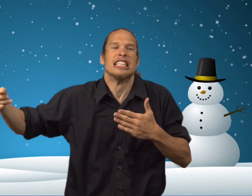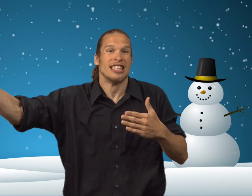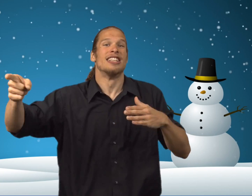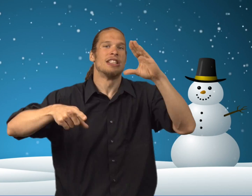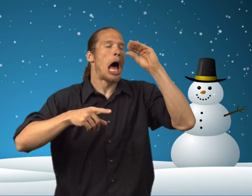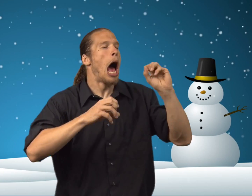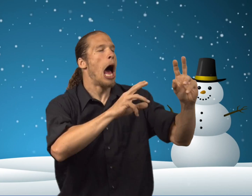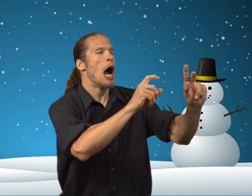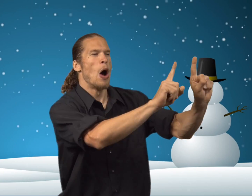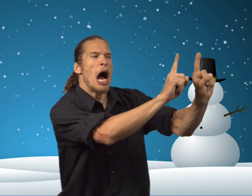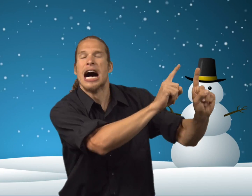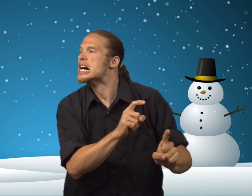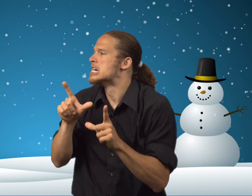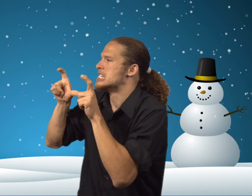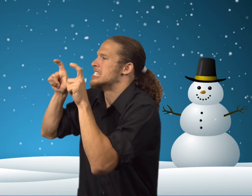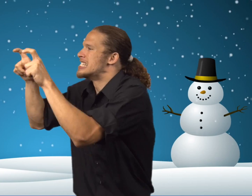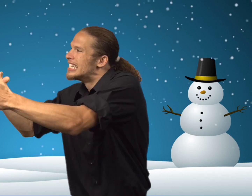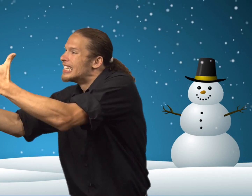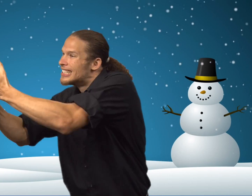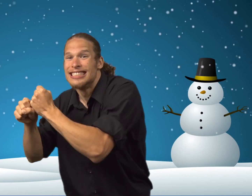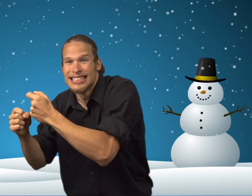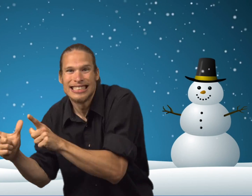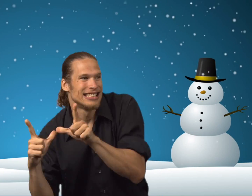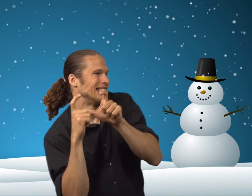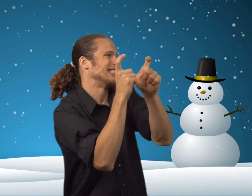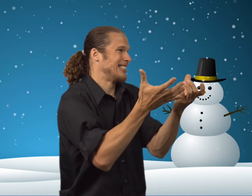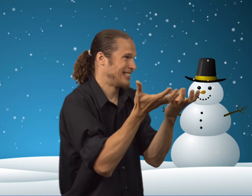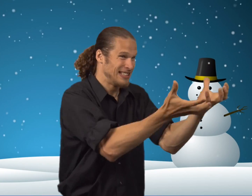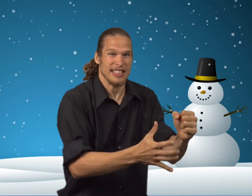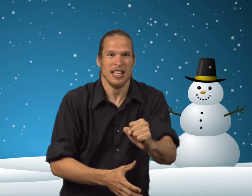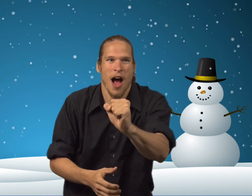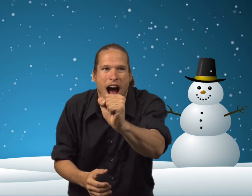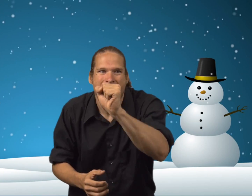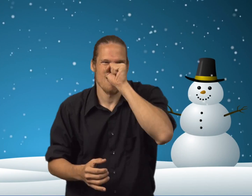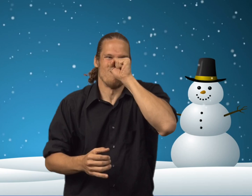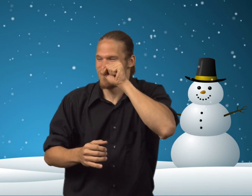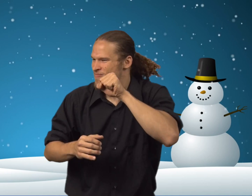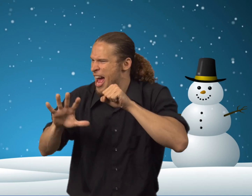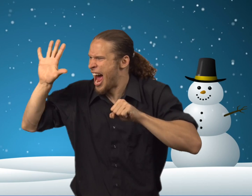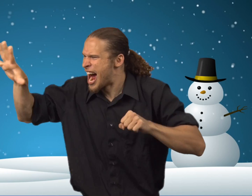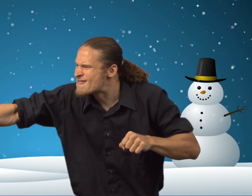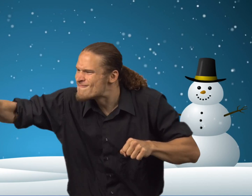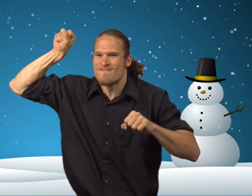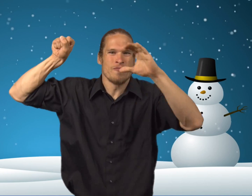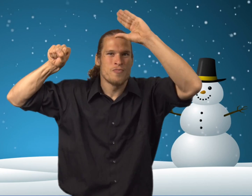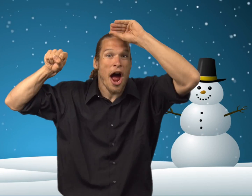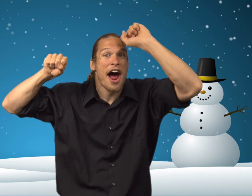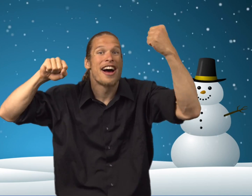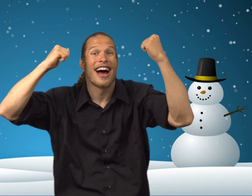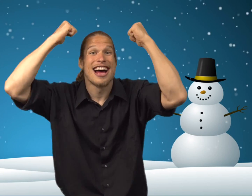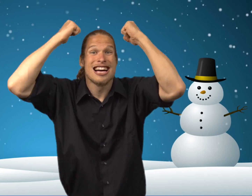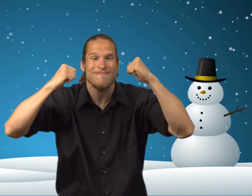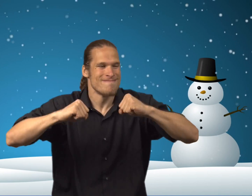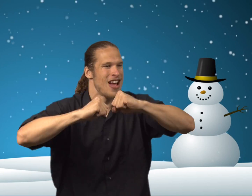Yeah, please get one." And the boy said, "Okay, okay," and he runs over and grabs a carrot and gives it to the mouse and the mouse puts it on the snowman as a nose.